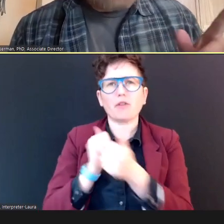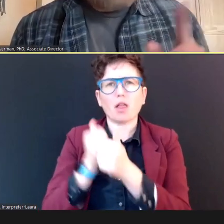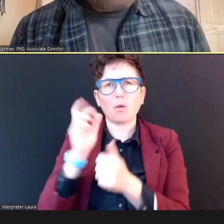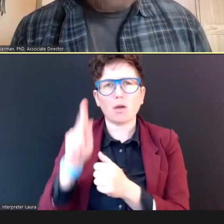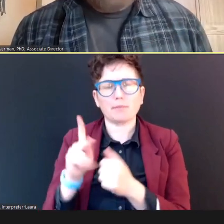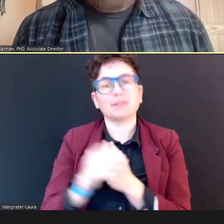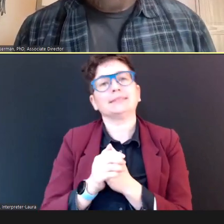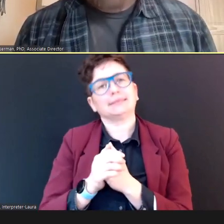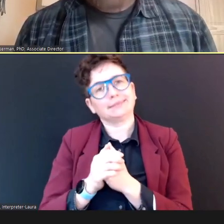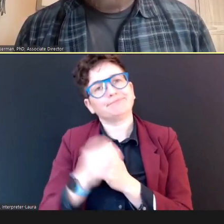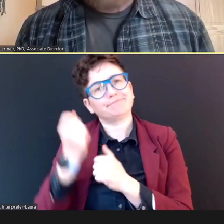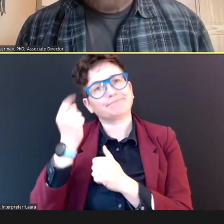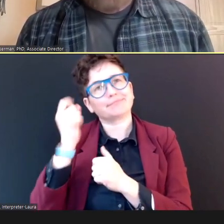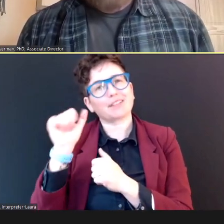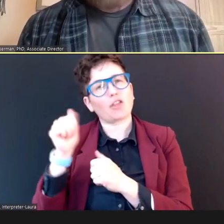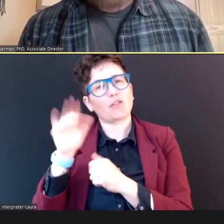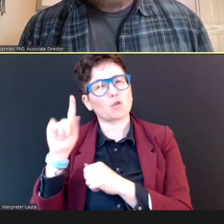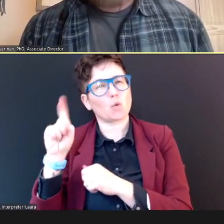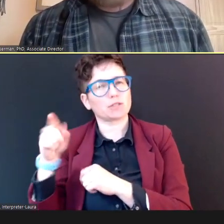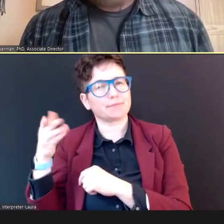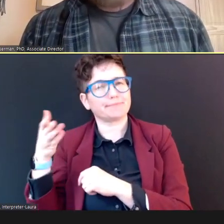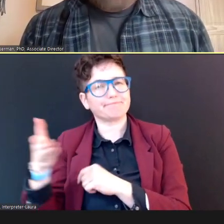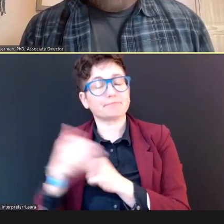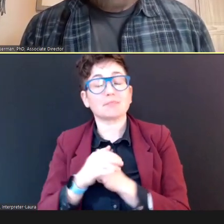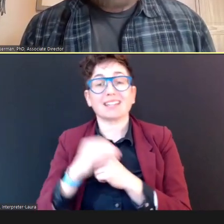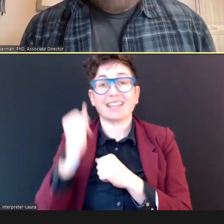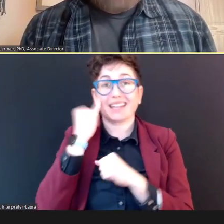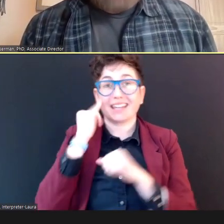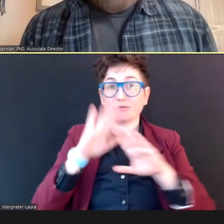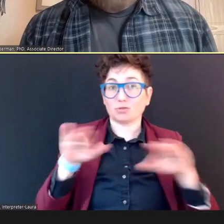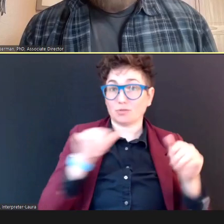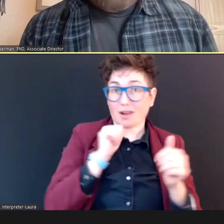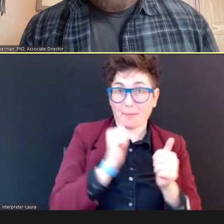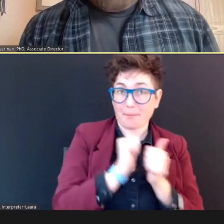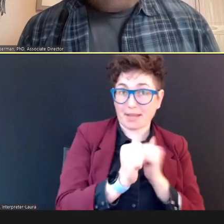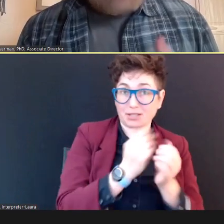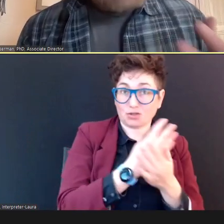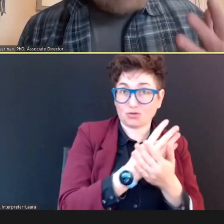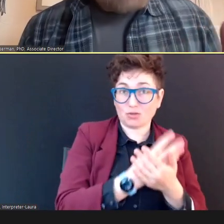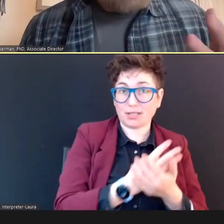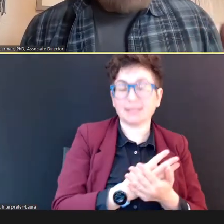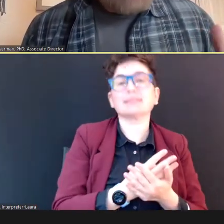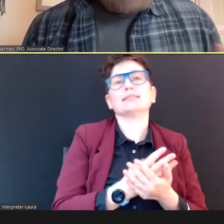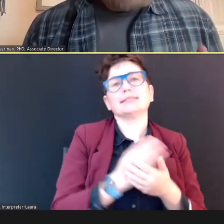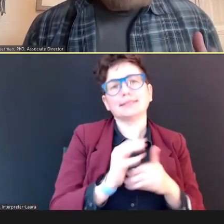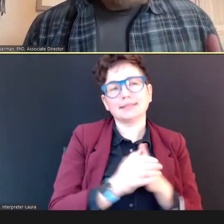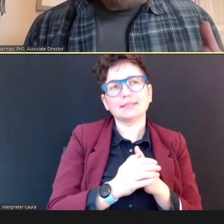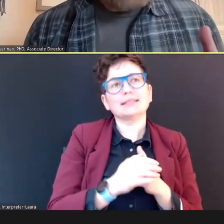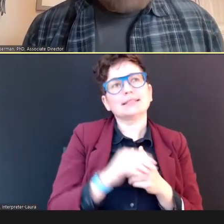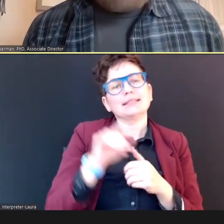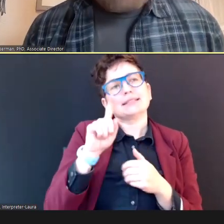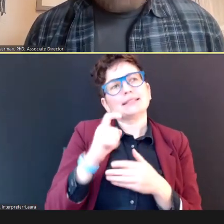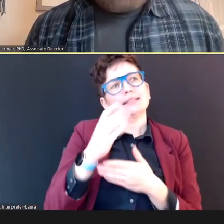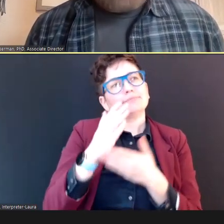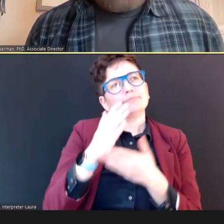questions, When children don't pass -- we need some... some information that will help them feel...